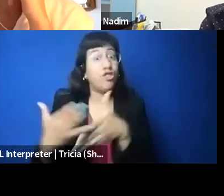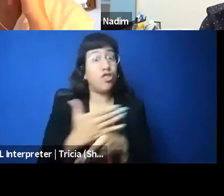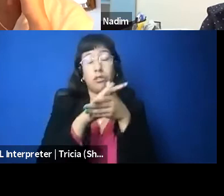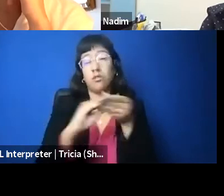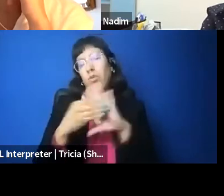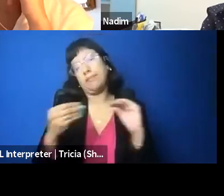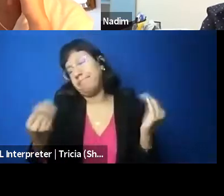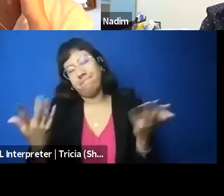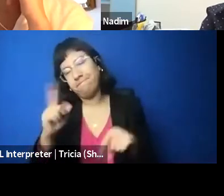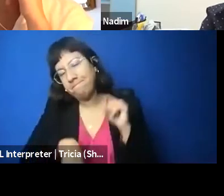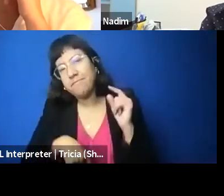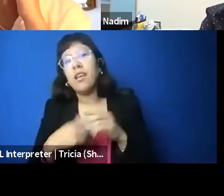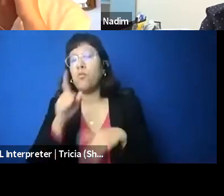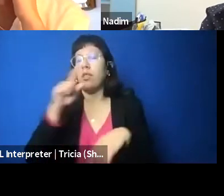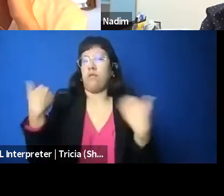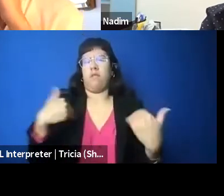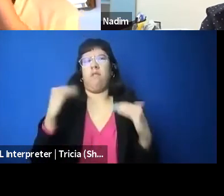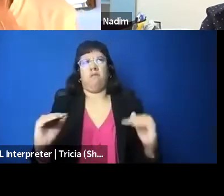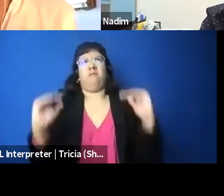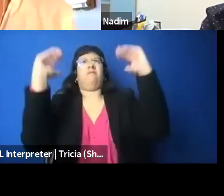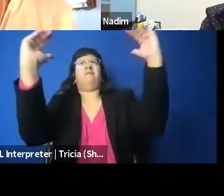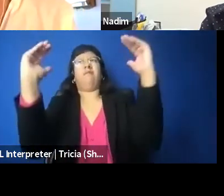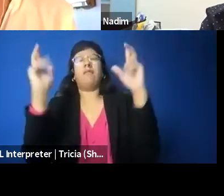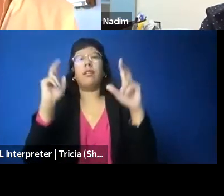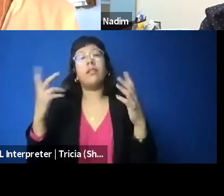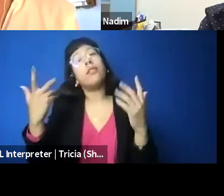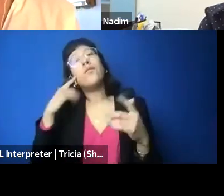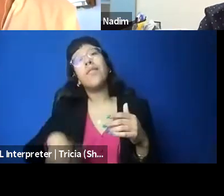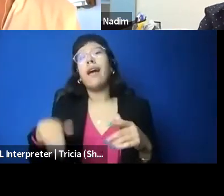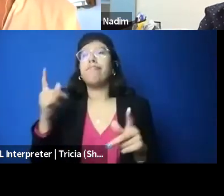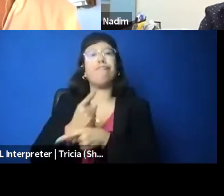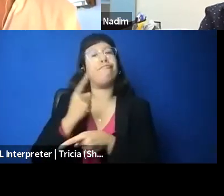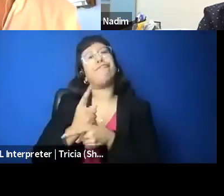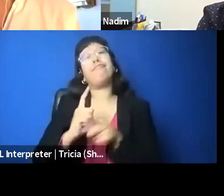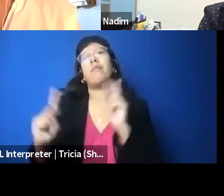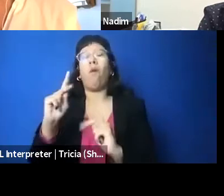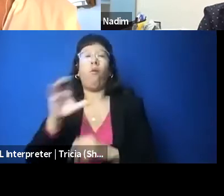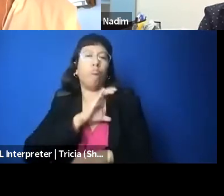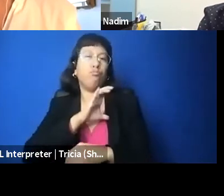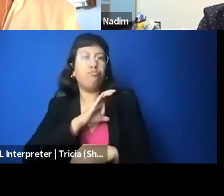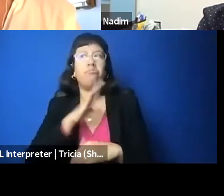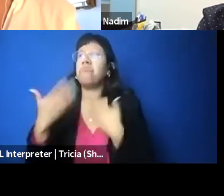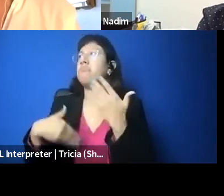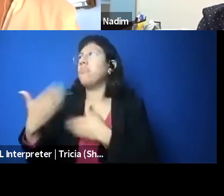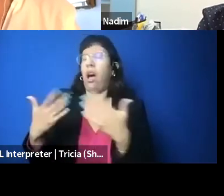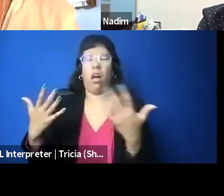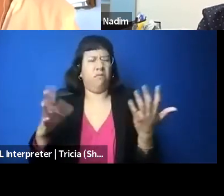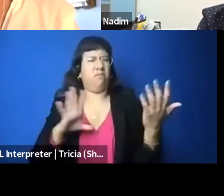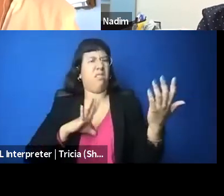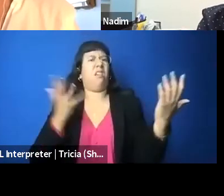to just sort of, you know, regular people trying to go about their daily lives, who are really upset and horrified by what is happening